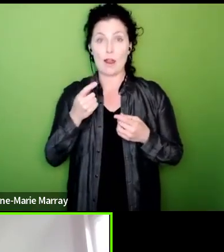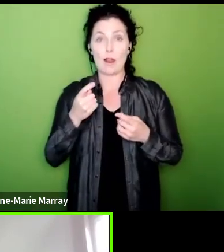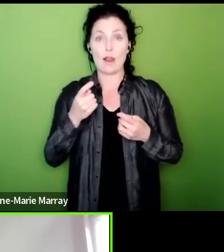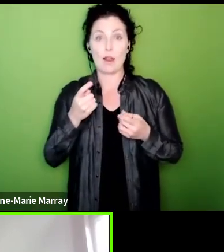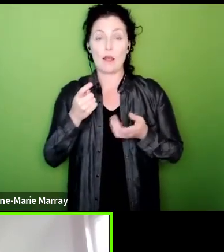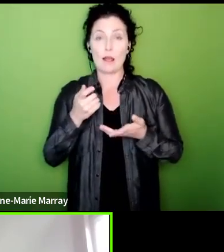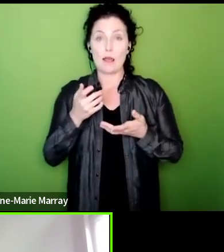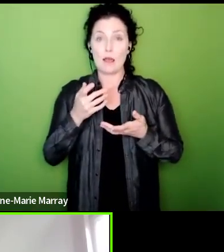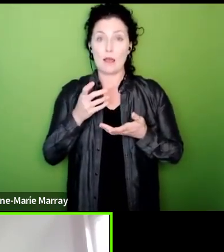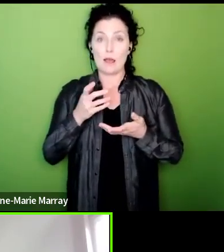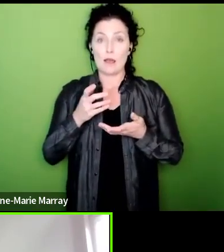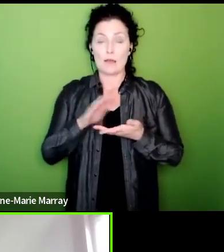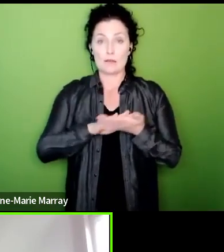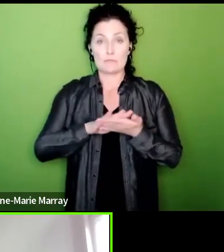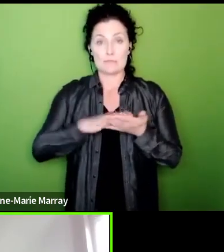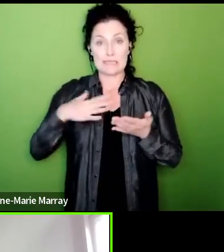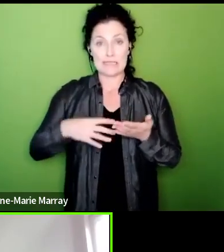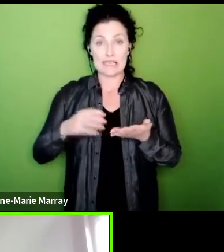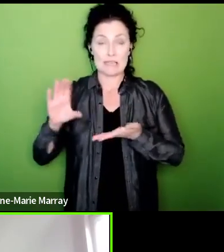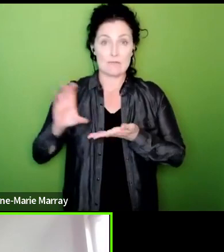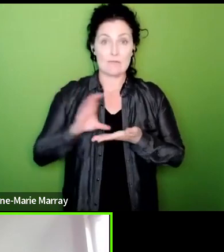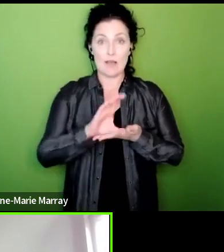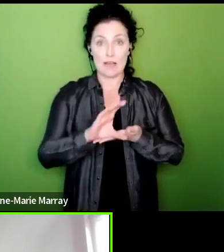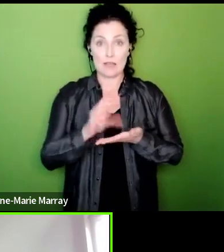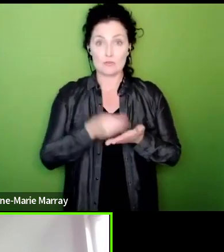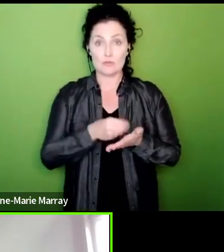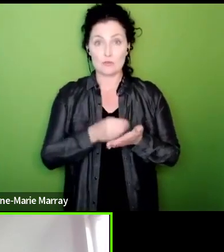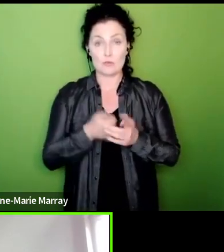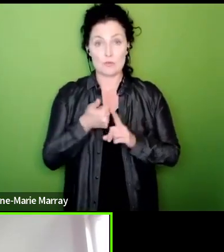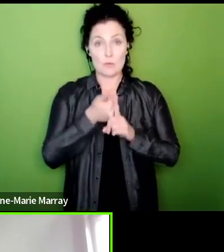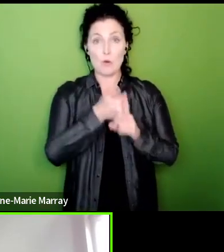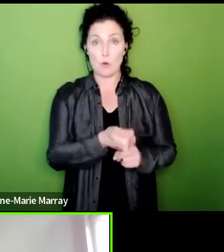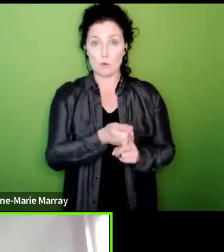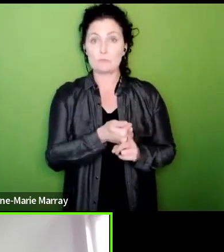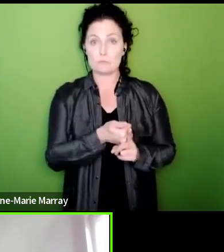asked to take action on behalf of everybody else and we will release full details of that when